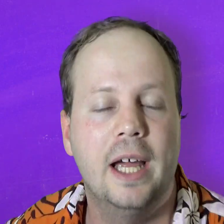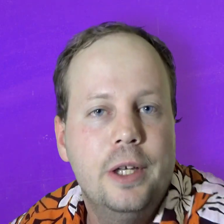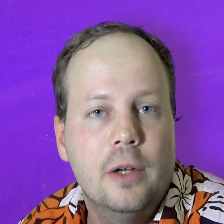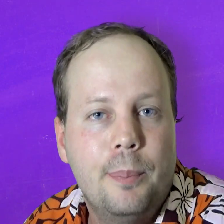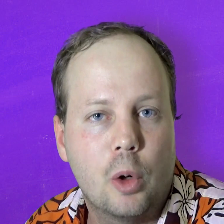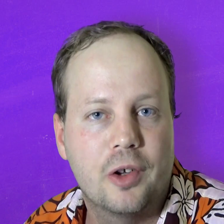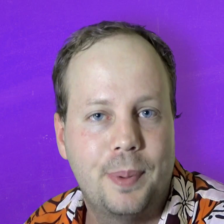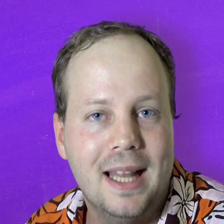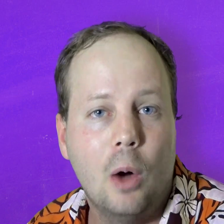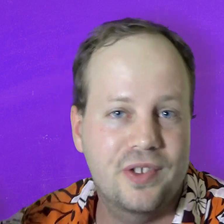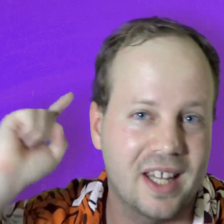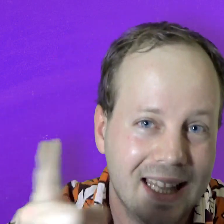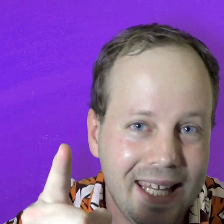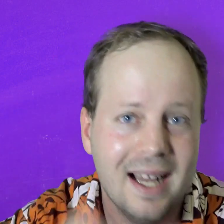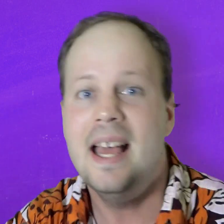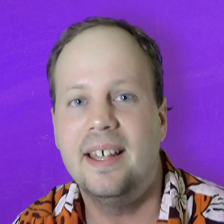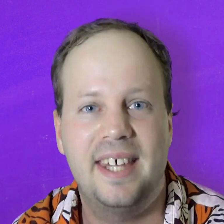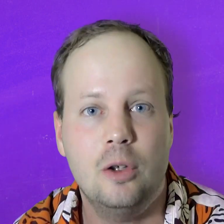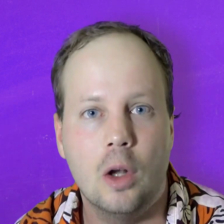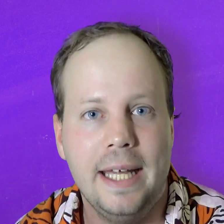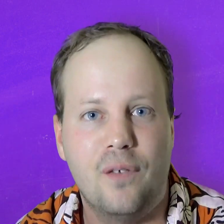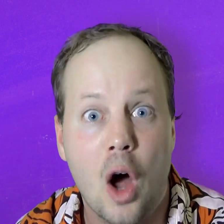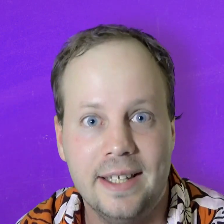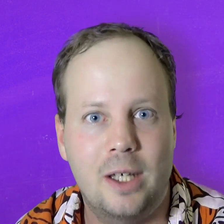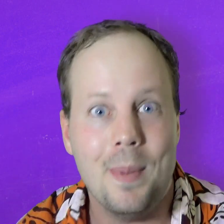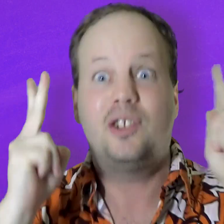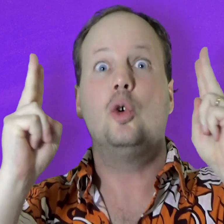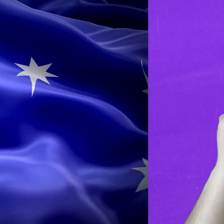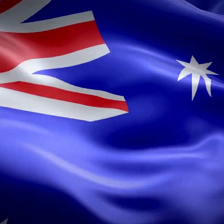and today we will talk about Auslan Let's begin!